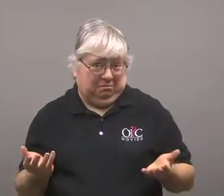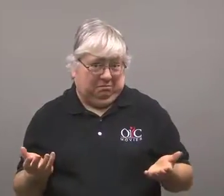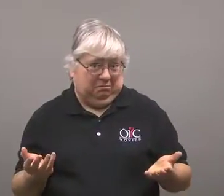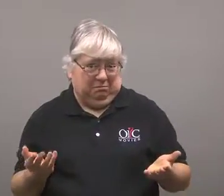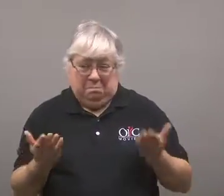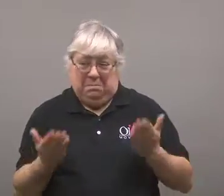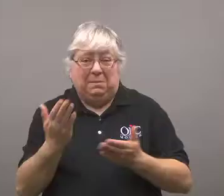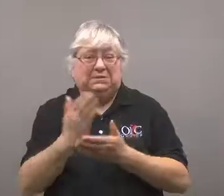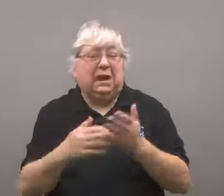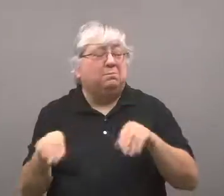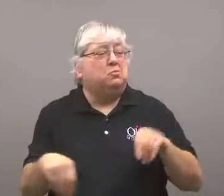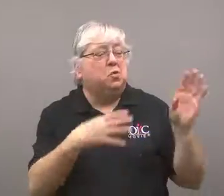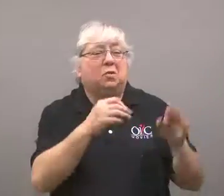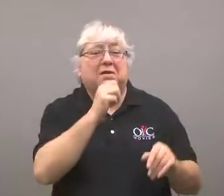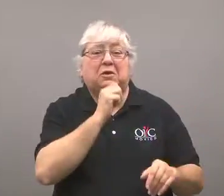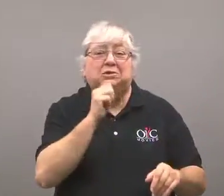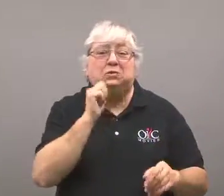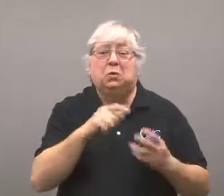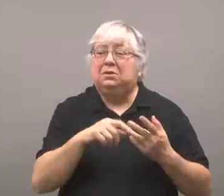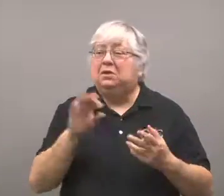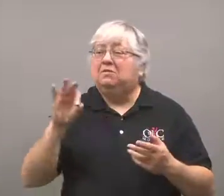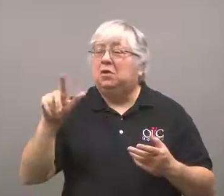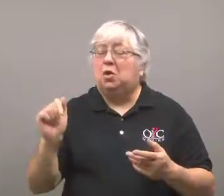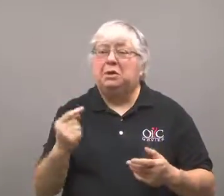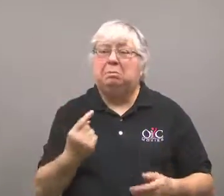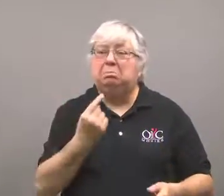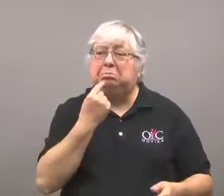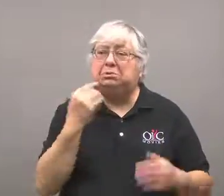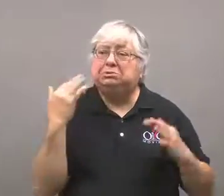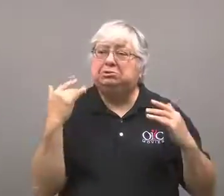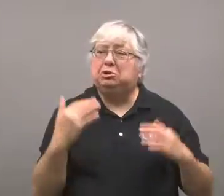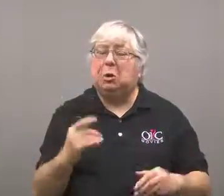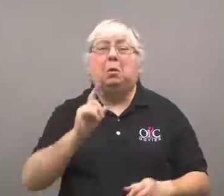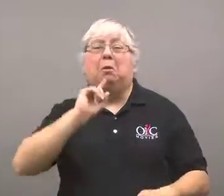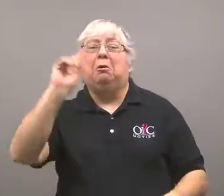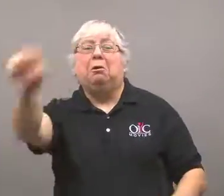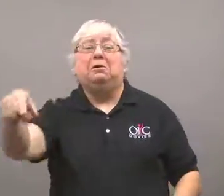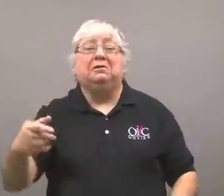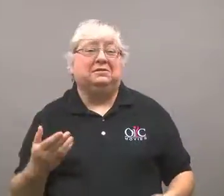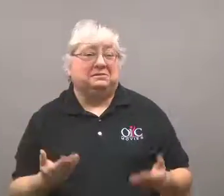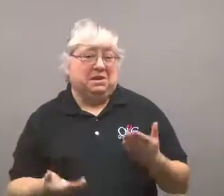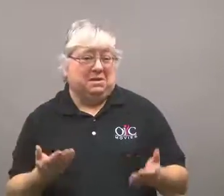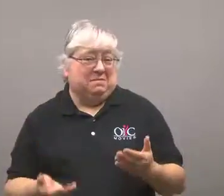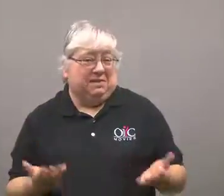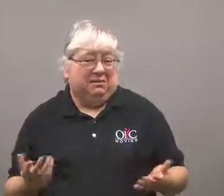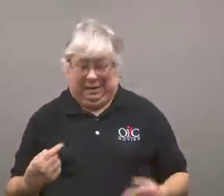Maybe some people who moved to Arizona and Florida miss the snow and ordered some.